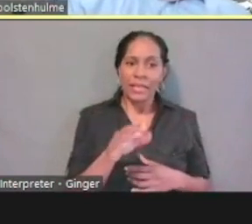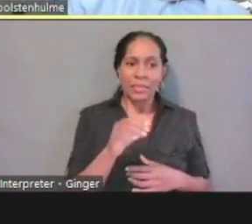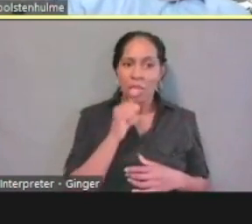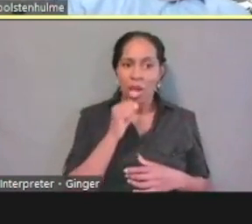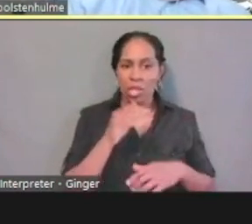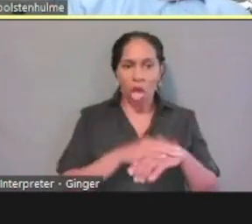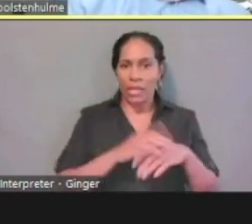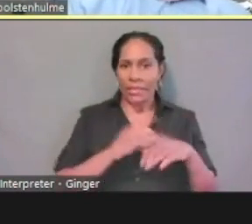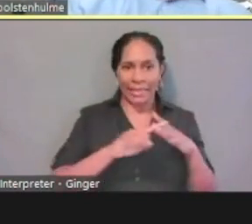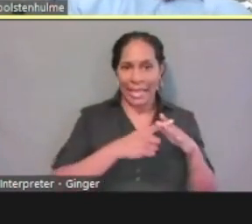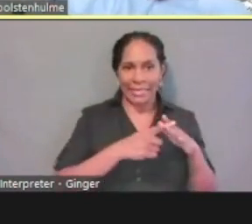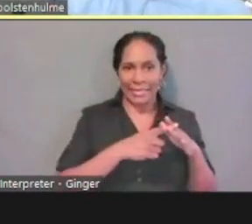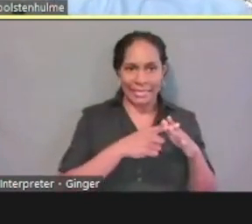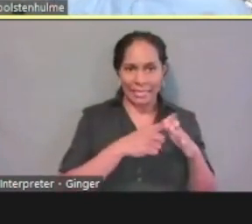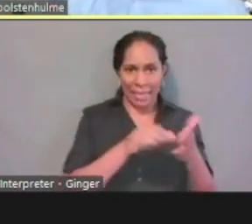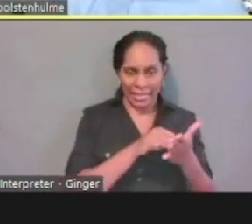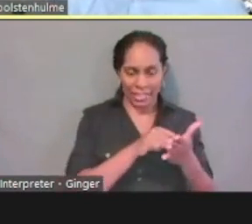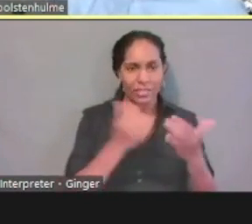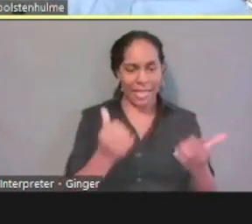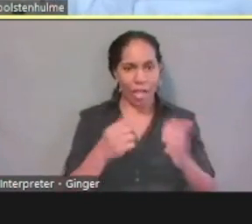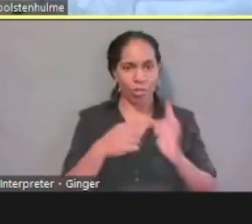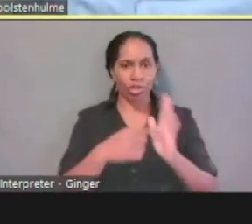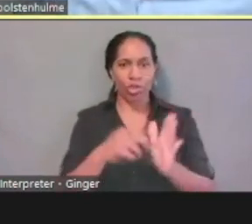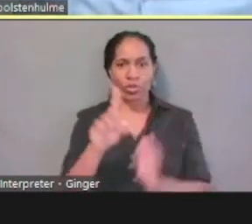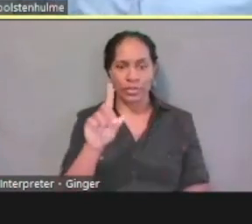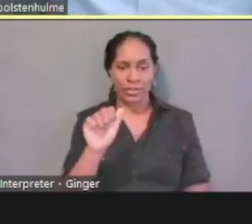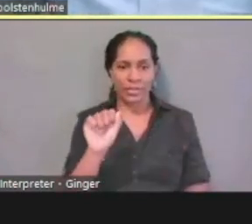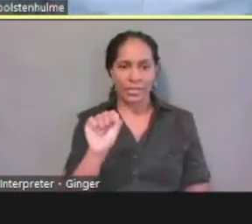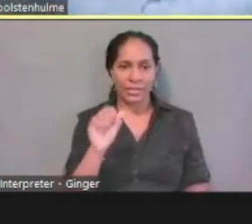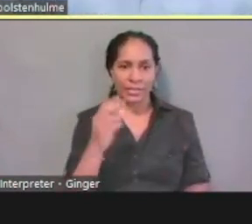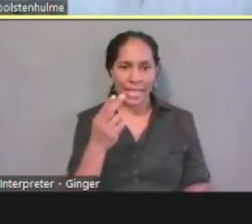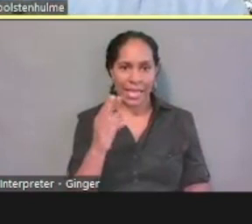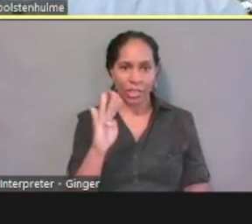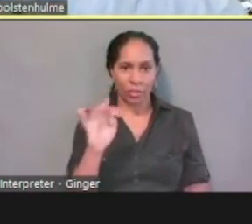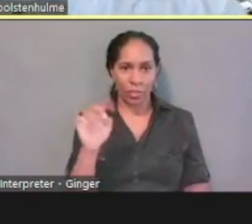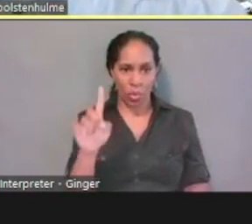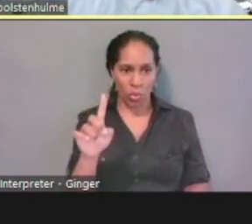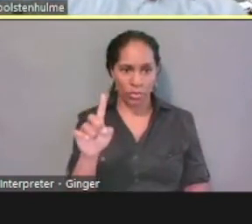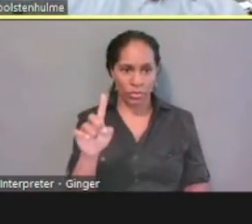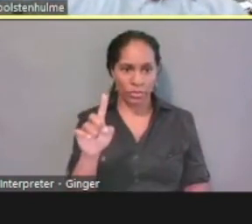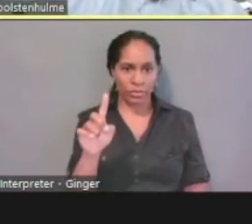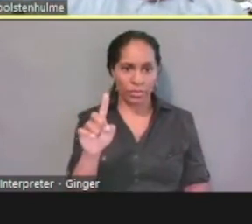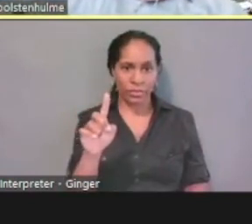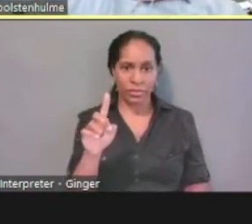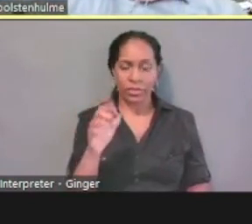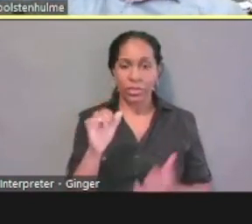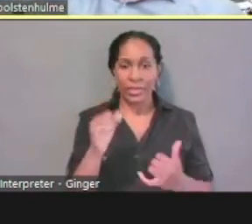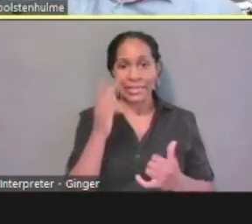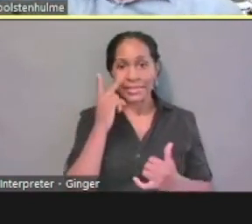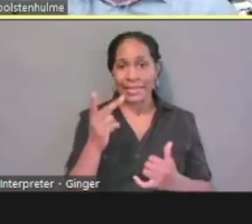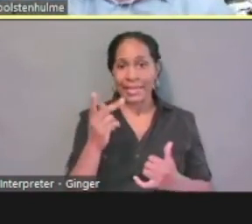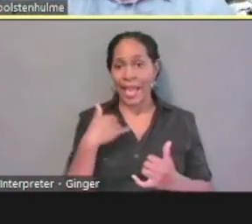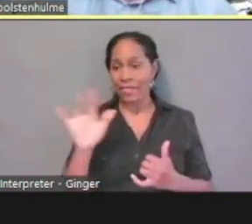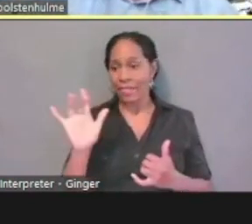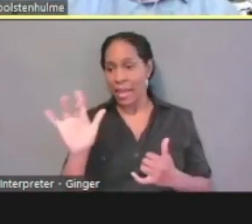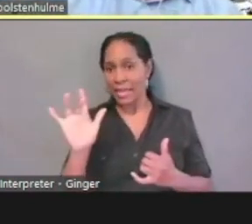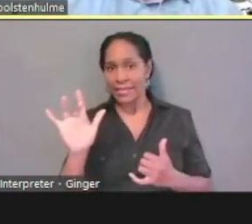I'm on my dashboard. And then this is where I can, now you can see I have a button here to apply for benefits.